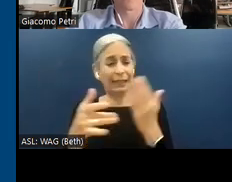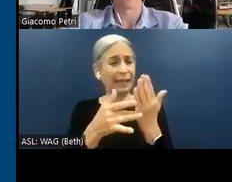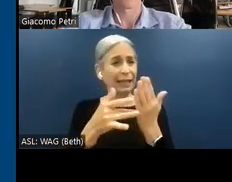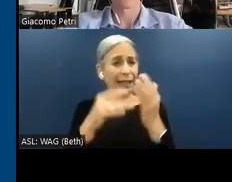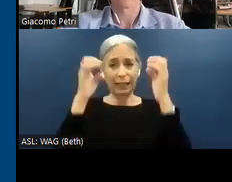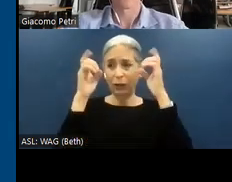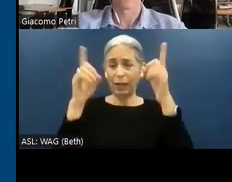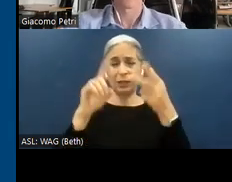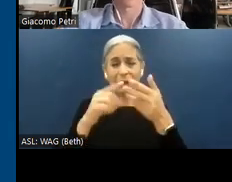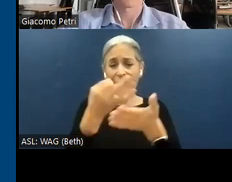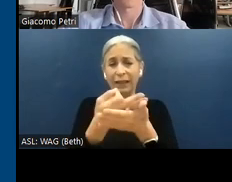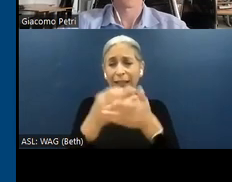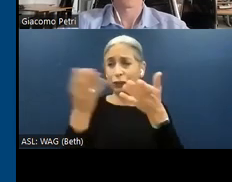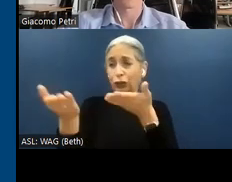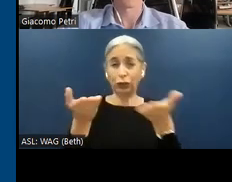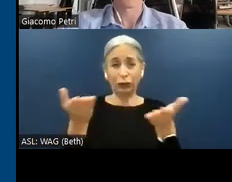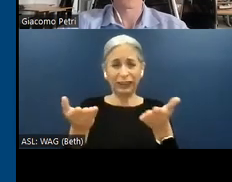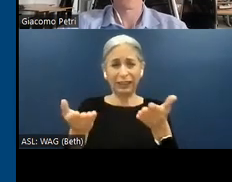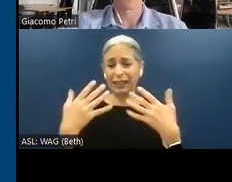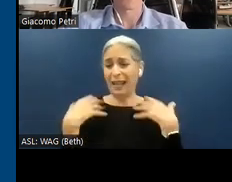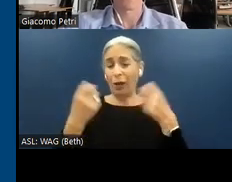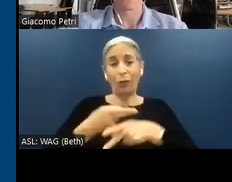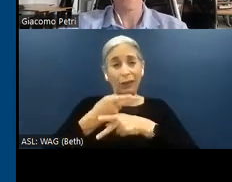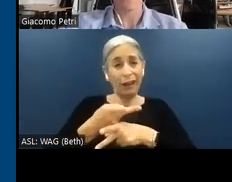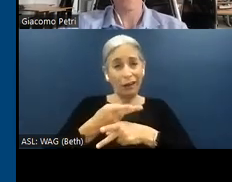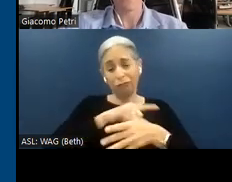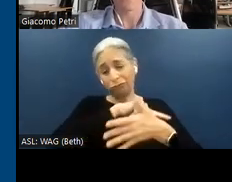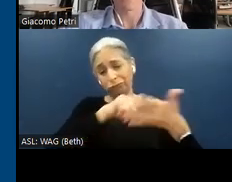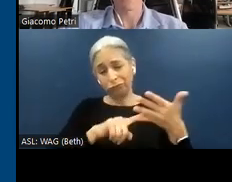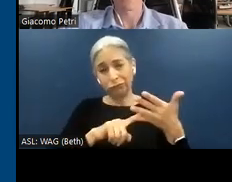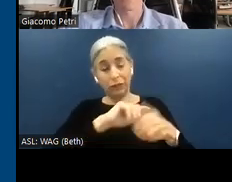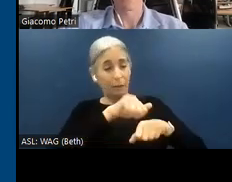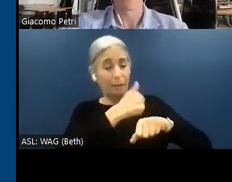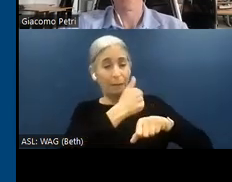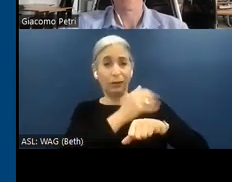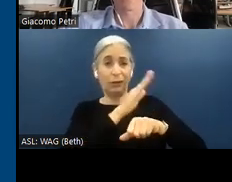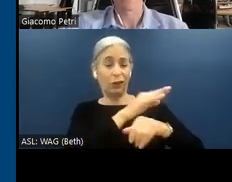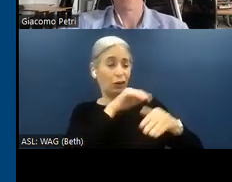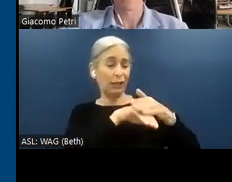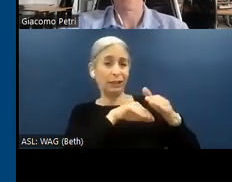financial services, and healthcare in building their accessibility program.